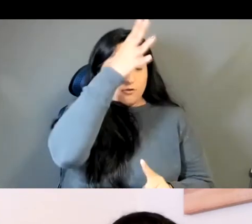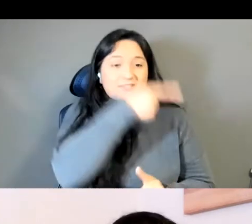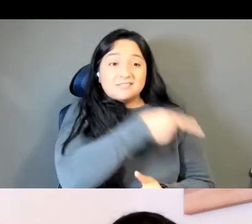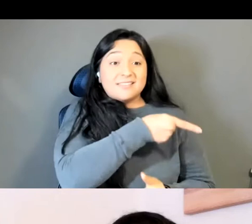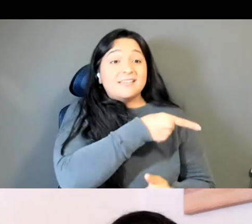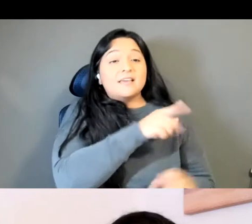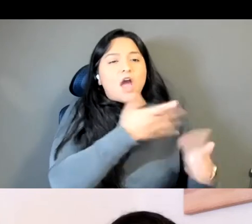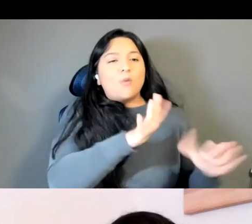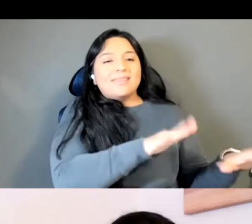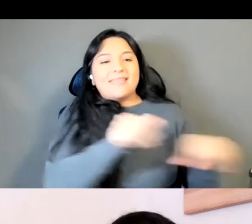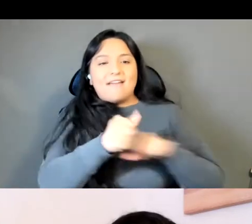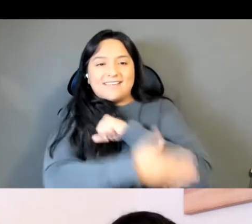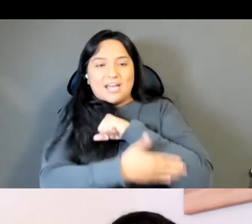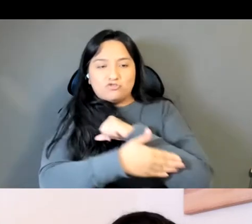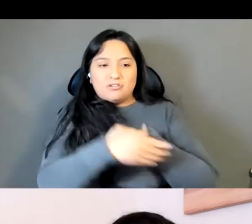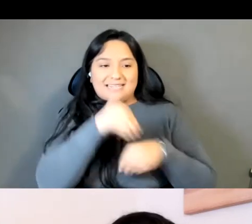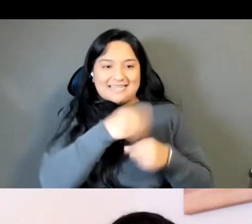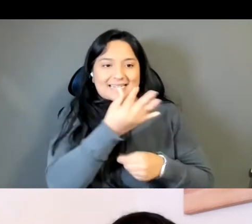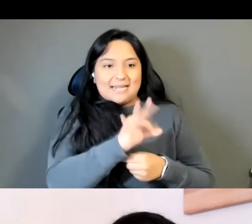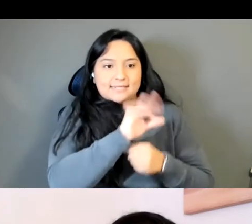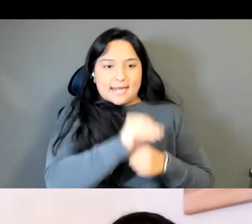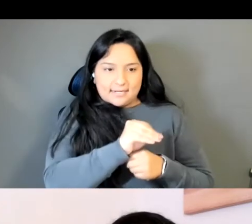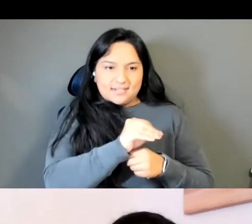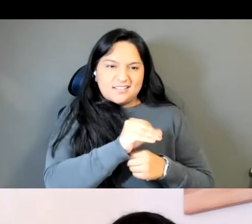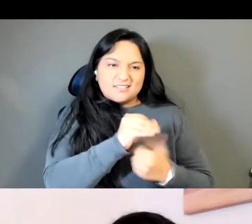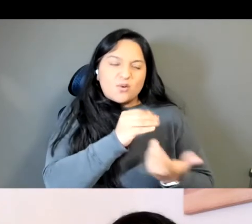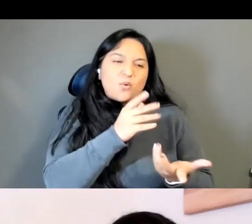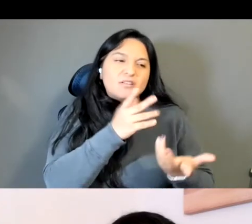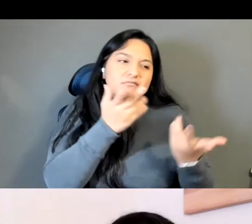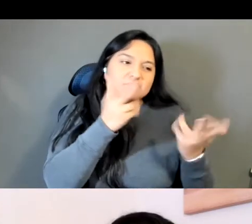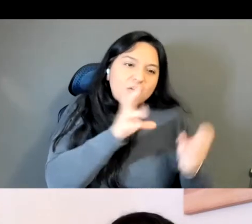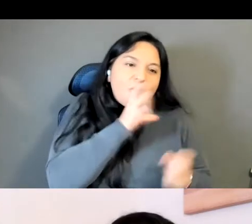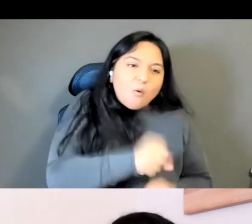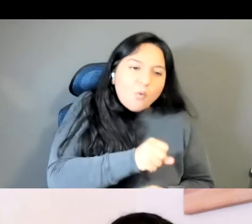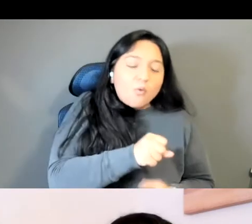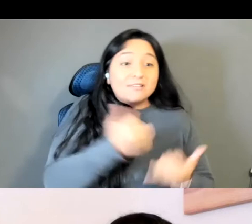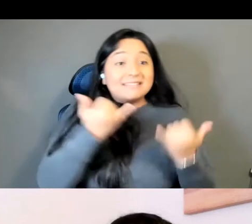And so it's like 1990 Burmese I'm sure that contemporary Burmese is quite different now.